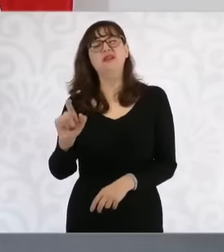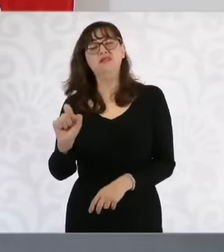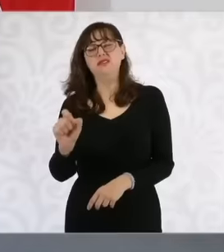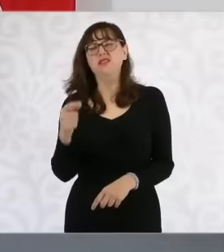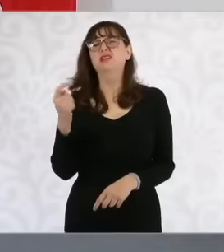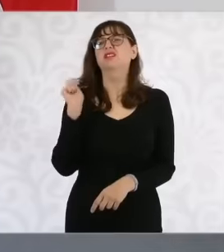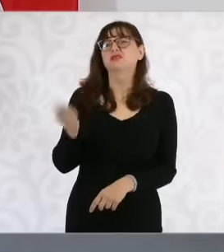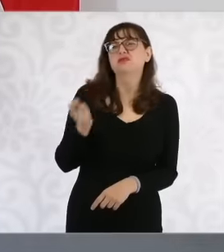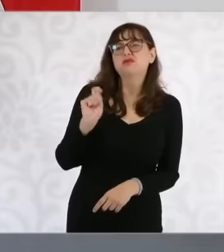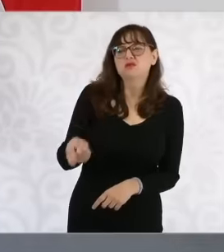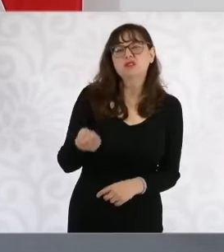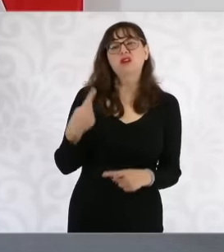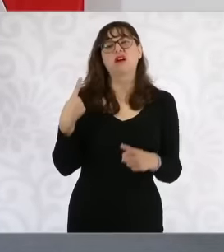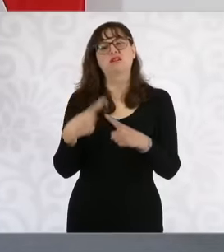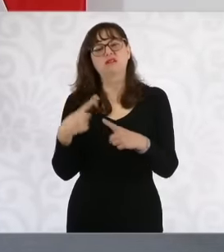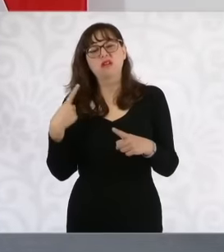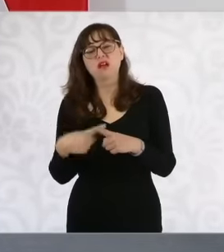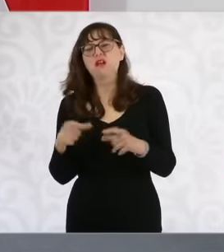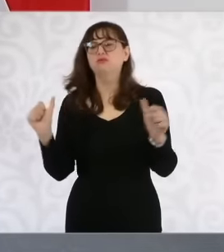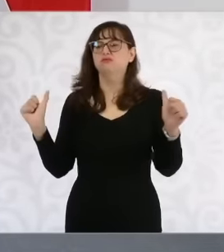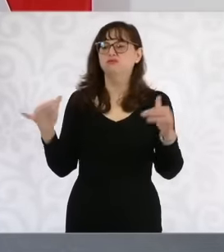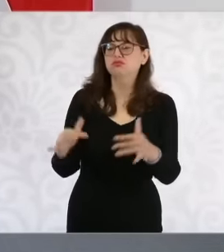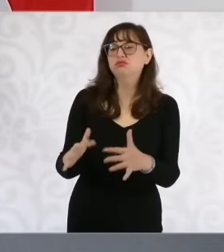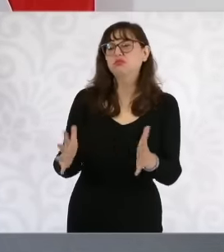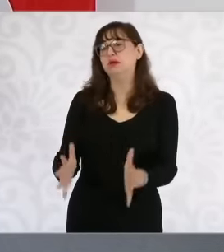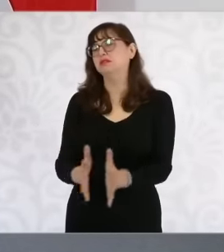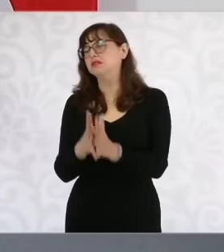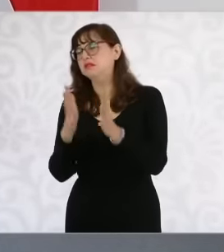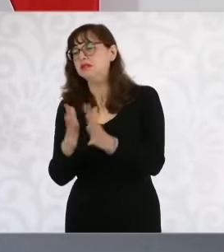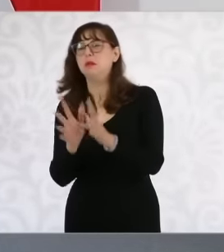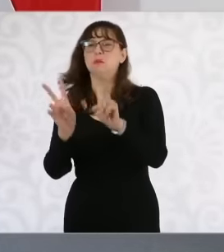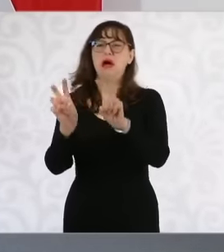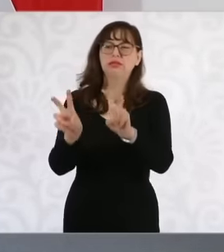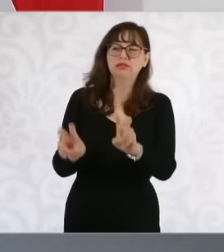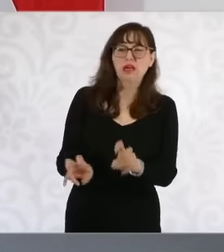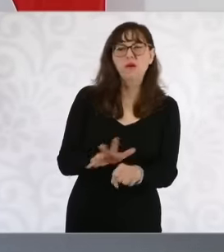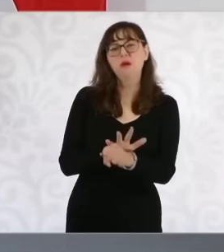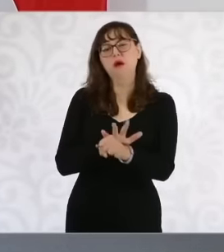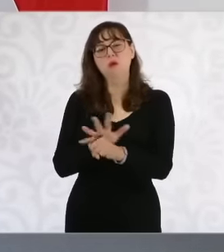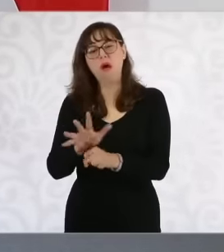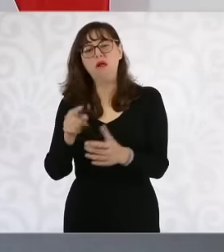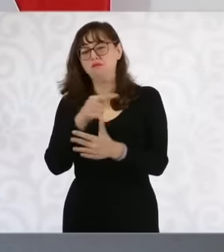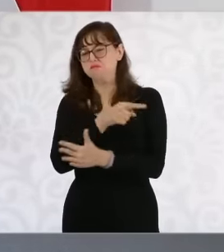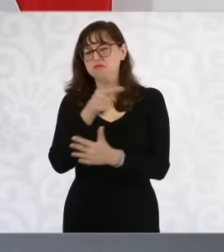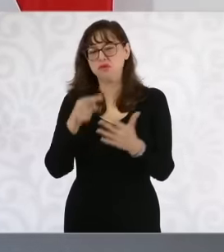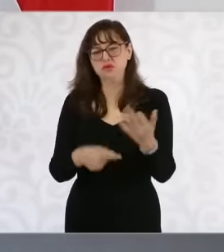participates What has been seen in these meetings And what is proposed for the next